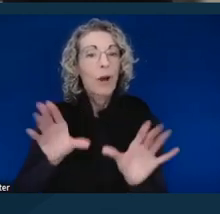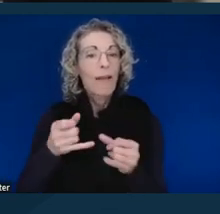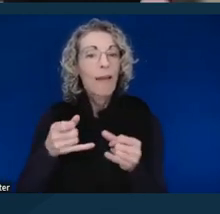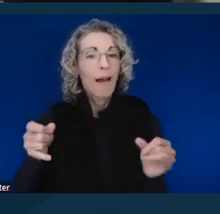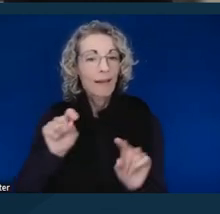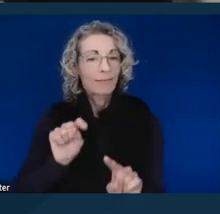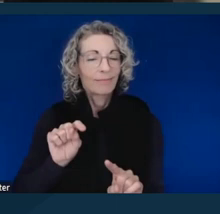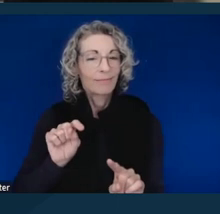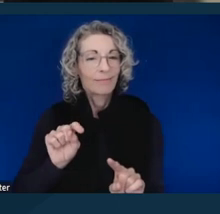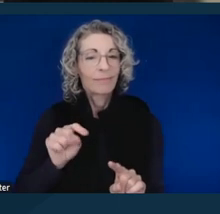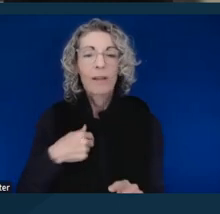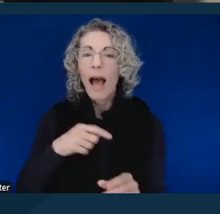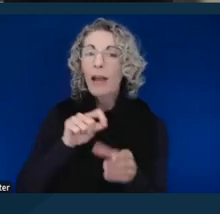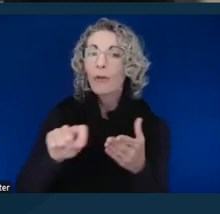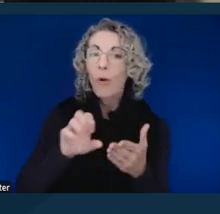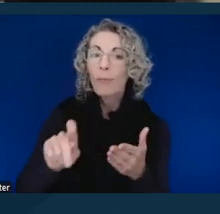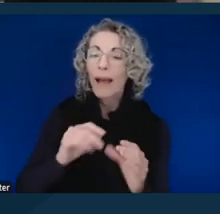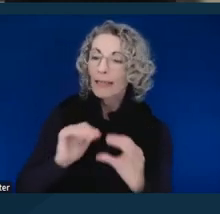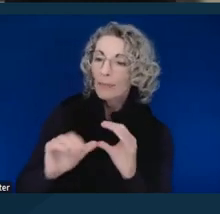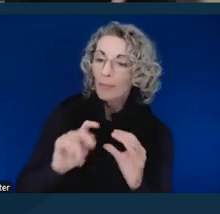And I wrote back and I said, well, you know, I appreciate that.